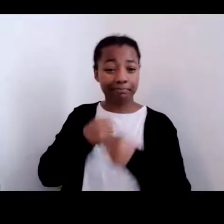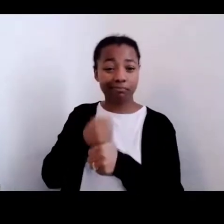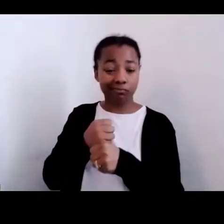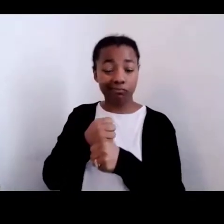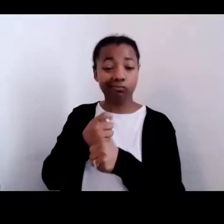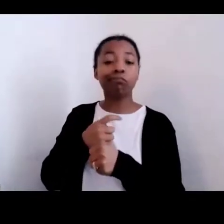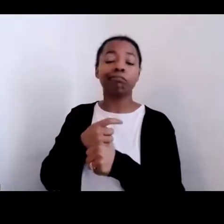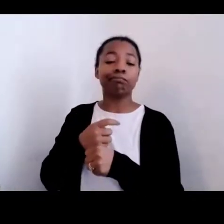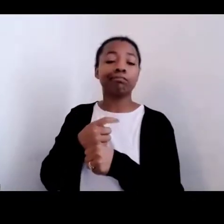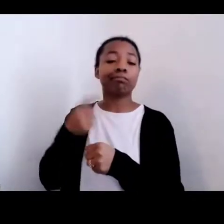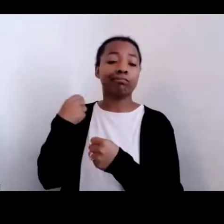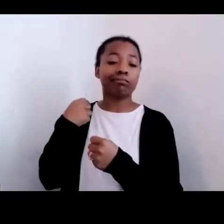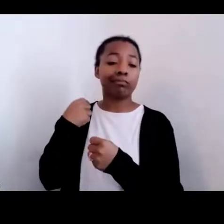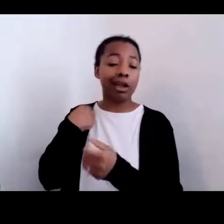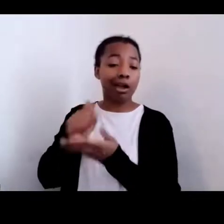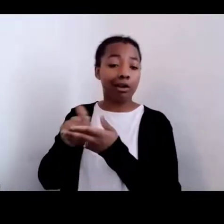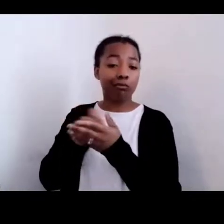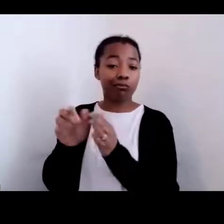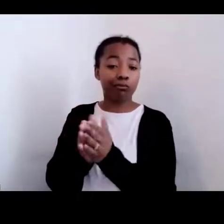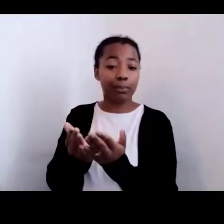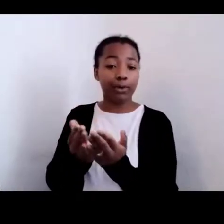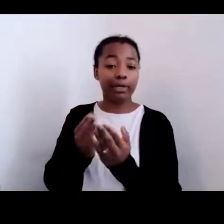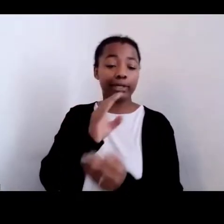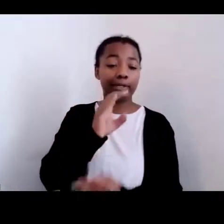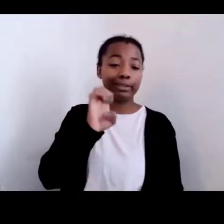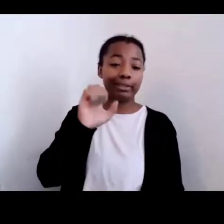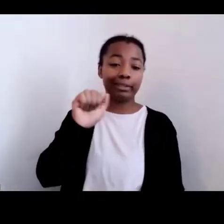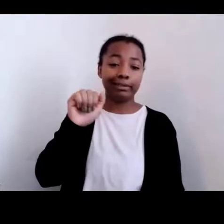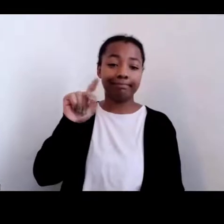because we seem to have gone in this direction where we only ‑‑